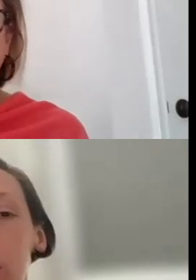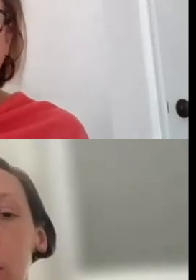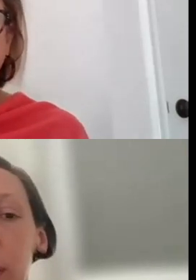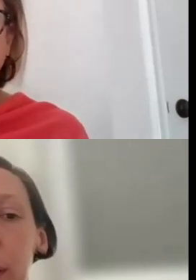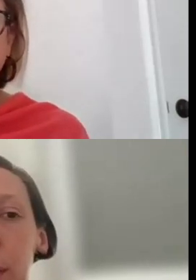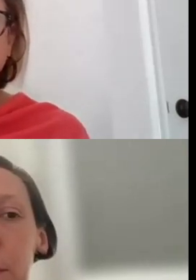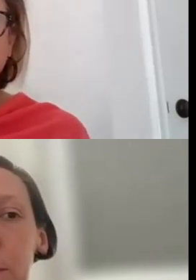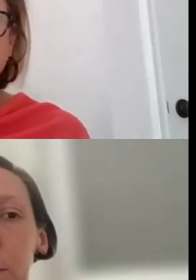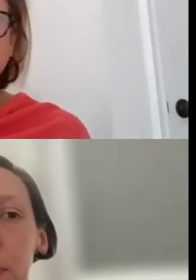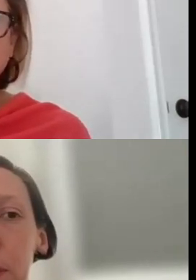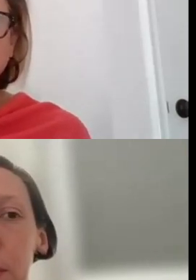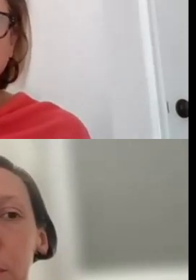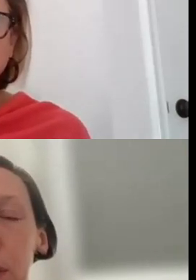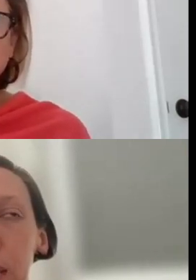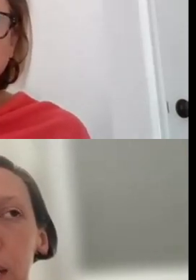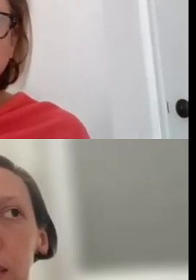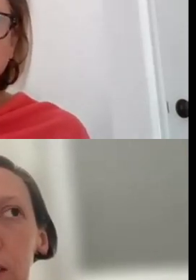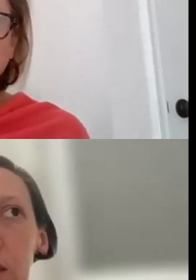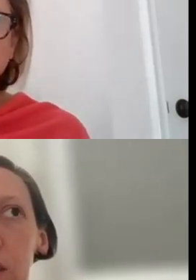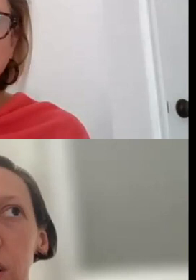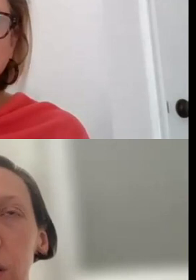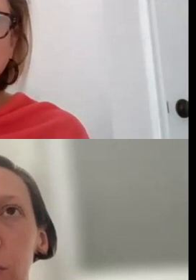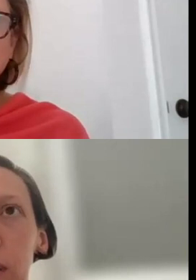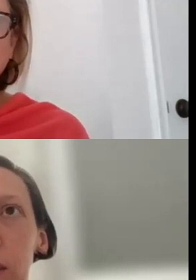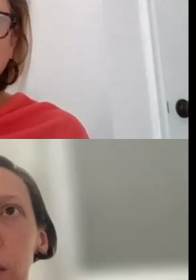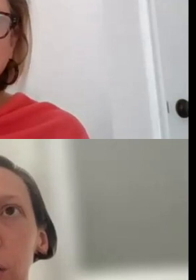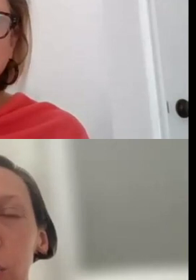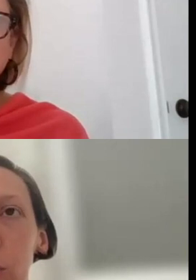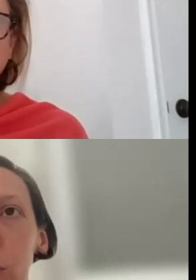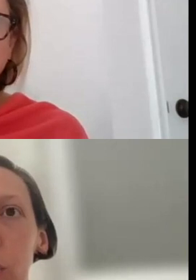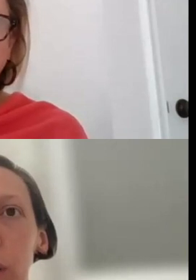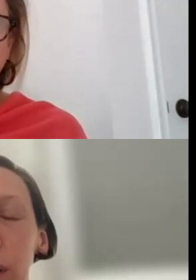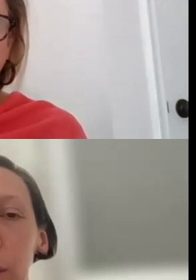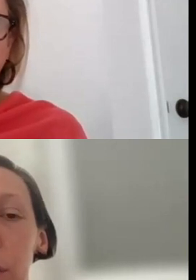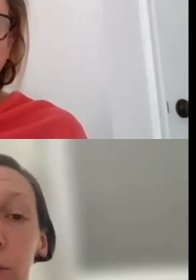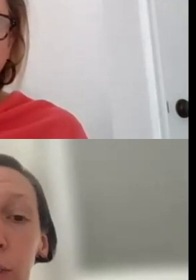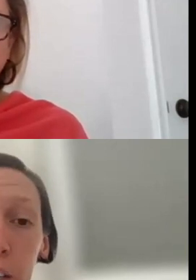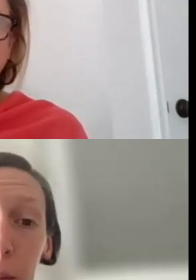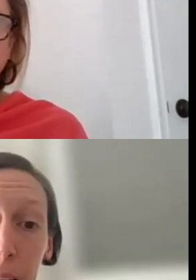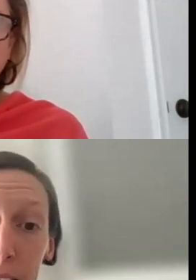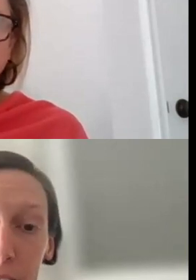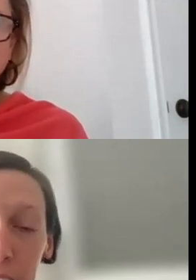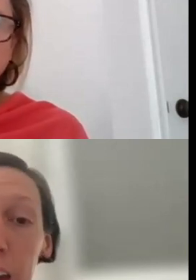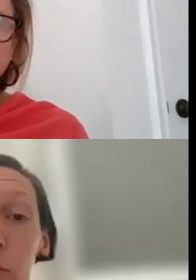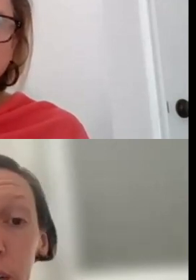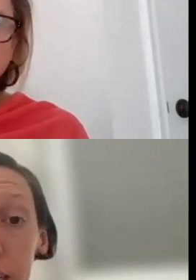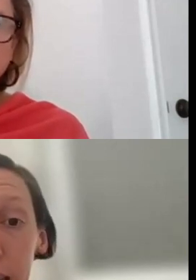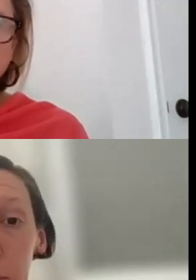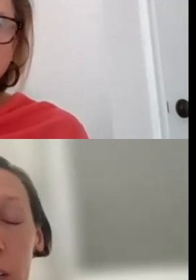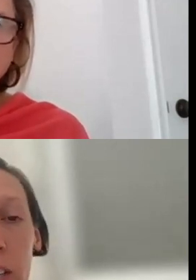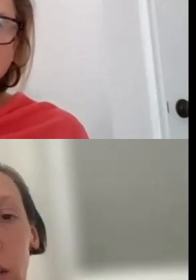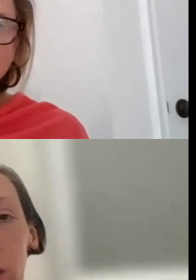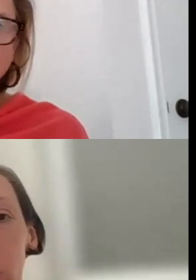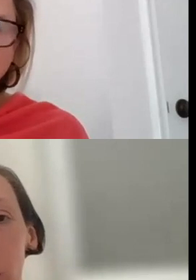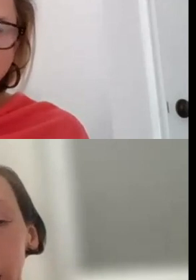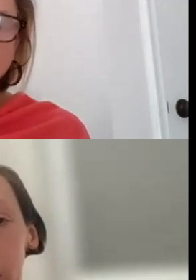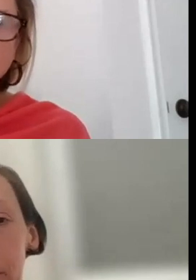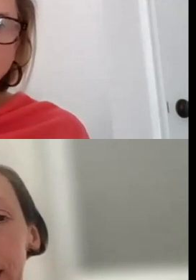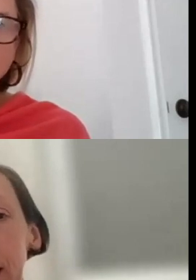SO, THE PANELISTS ALWAYS INCLUDE, WE RE CONGRESSIONALLY MANDATED TO HAVE ONE LAY PERSON ON EACH PANEL